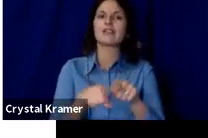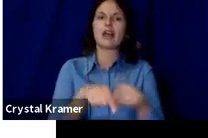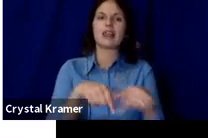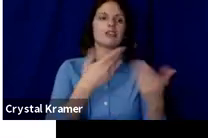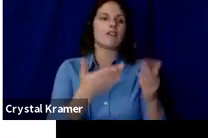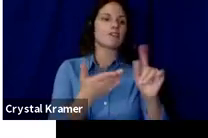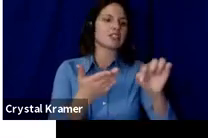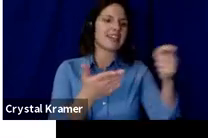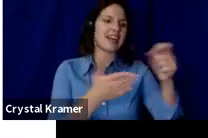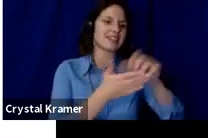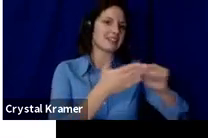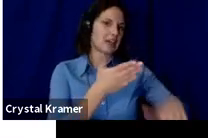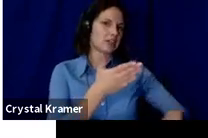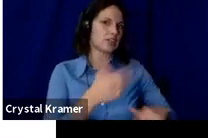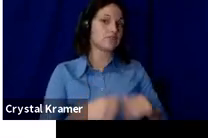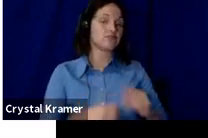Our projects have really liked it.